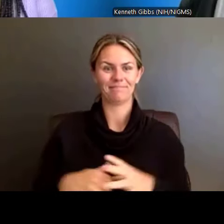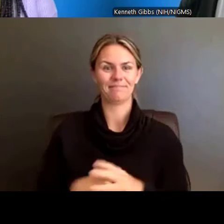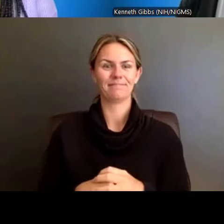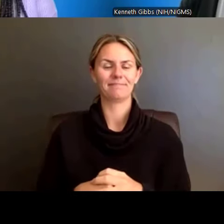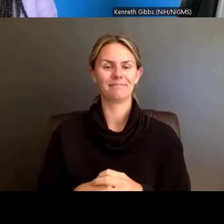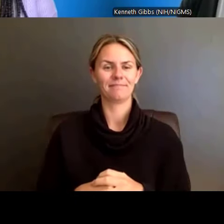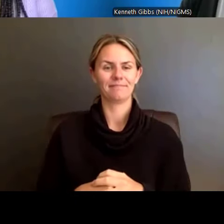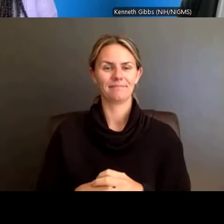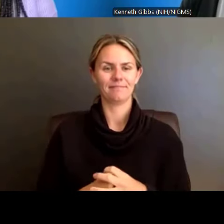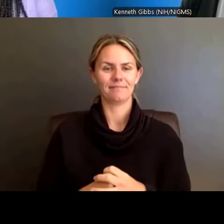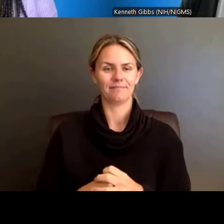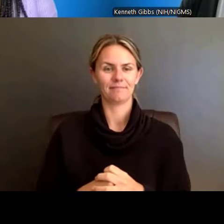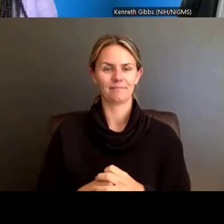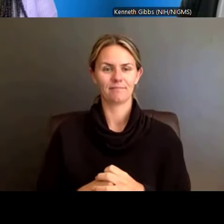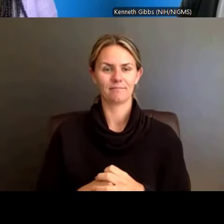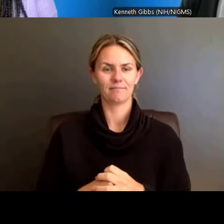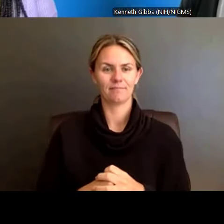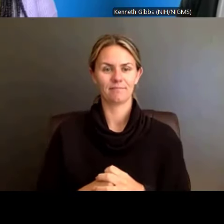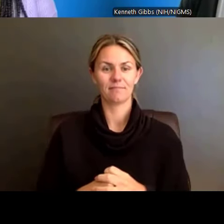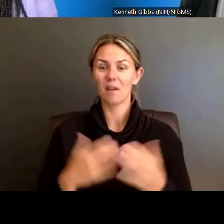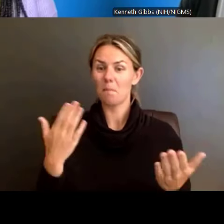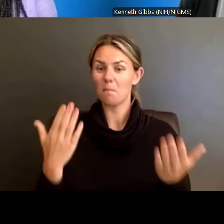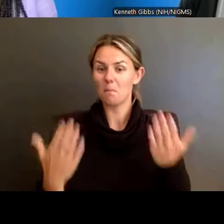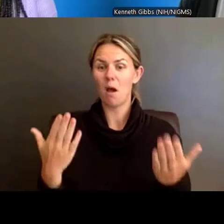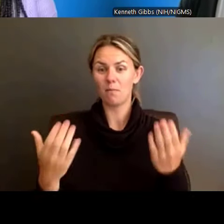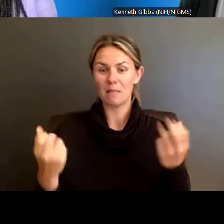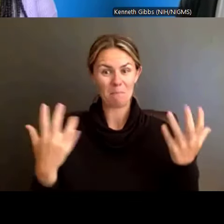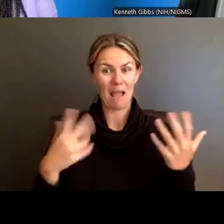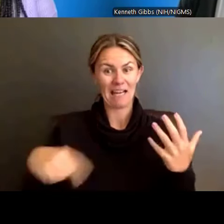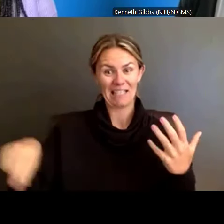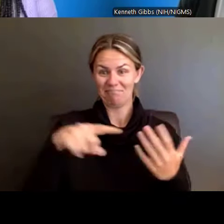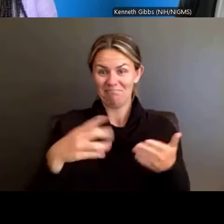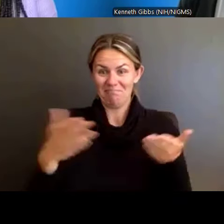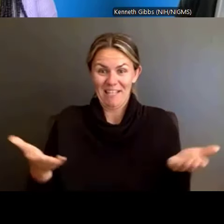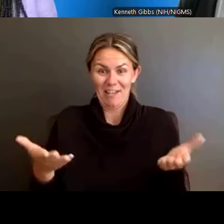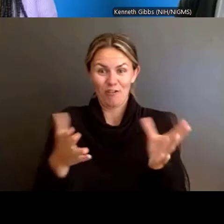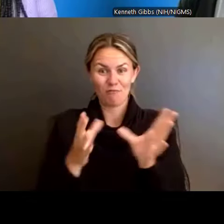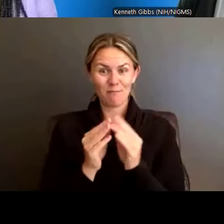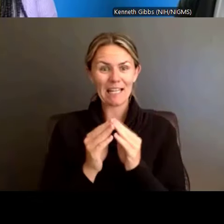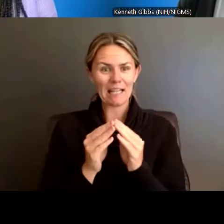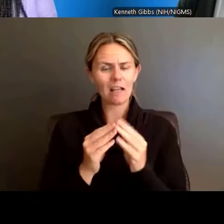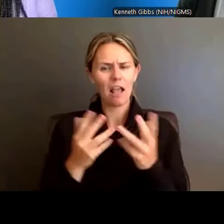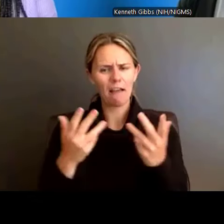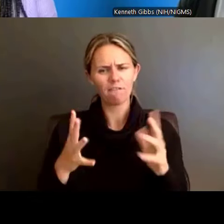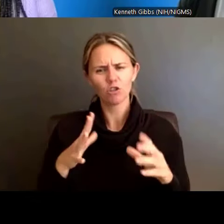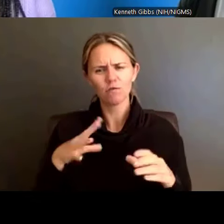And I think that probably many of us who are on this call today have participated in some sort of way,